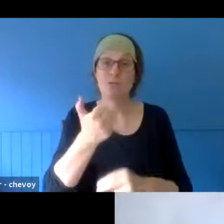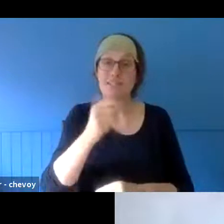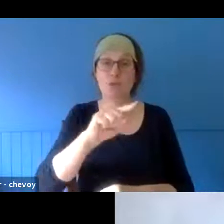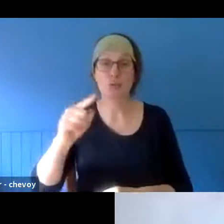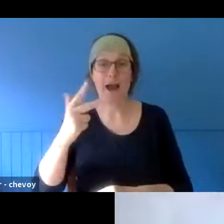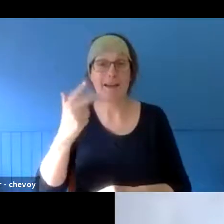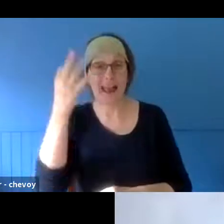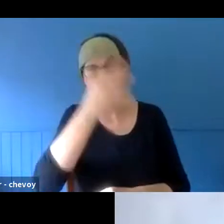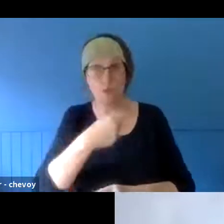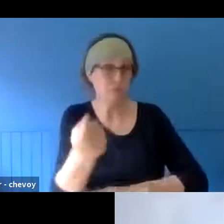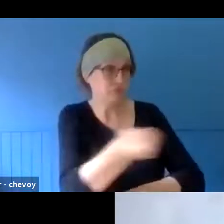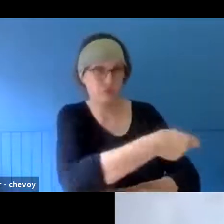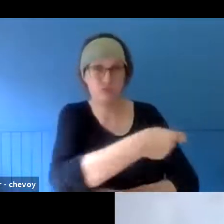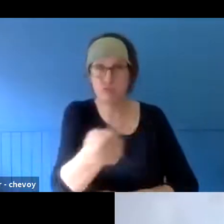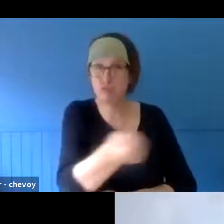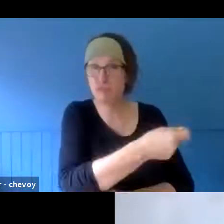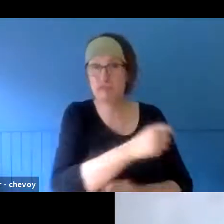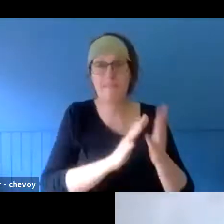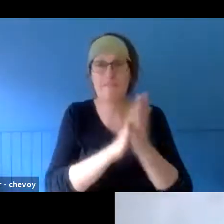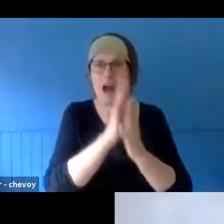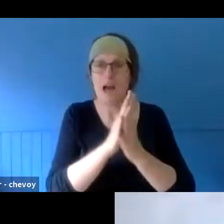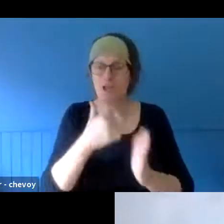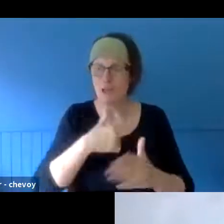to want to do something. A lot of money came in, and that's what